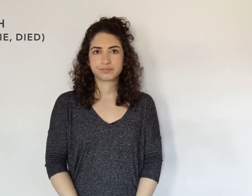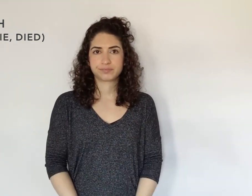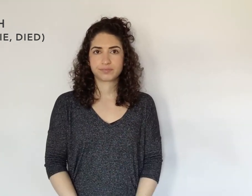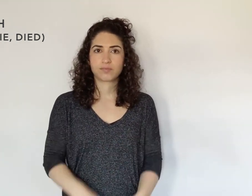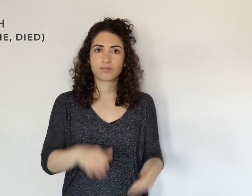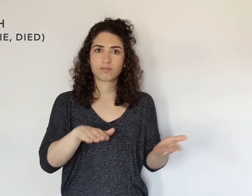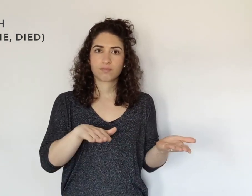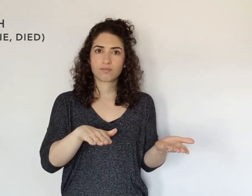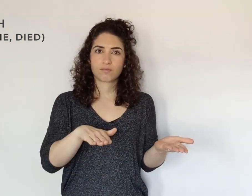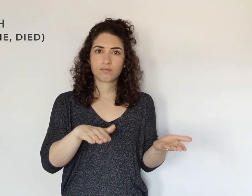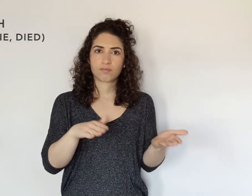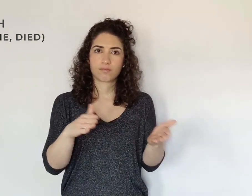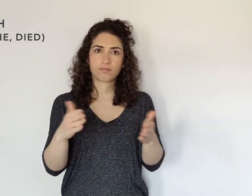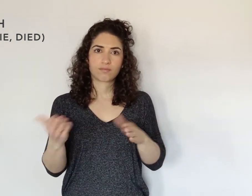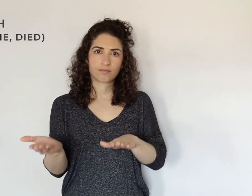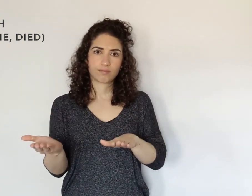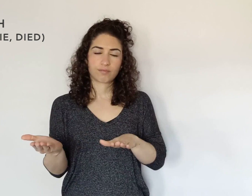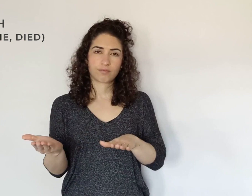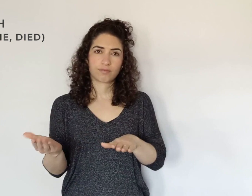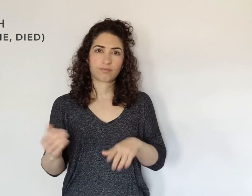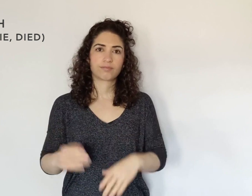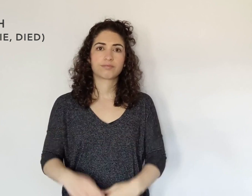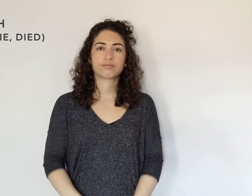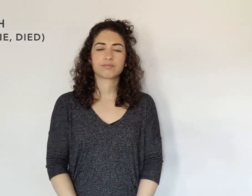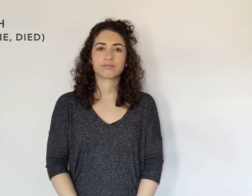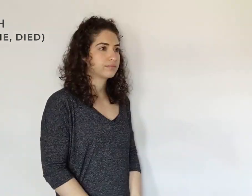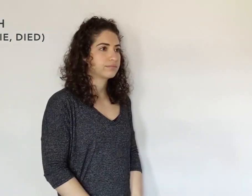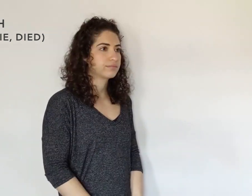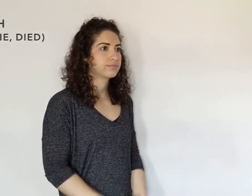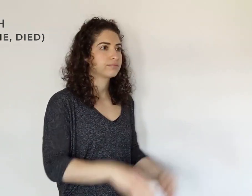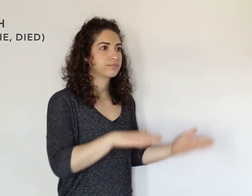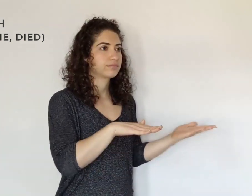or DEATH -- same sign.